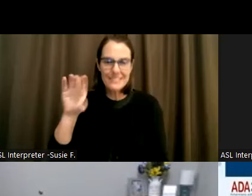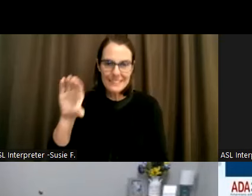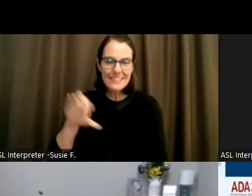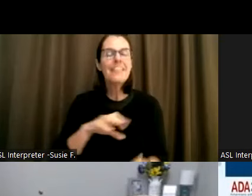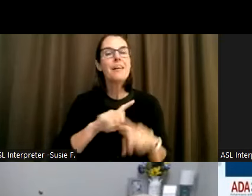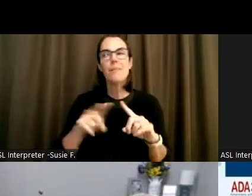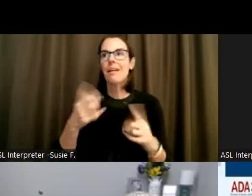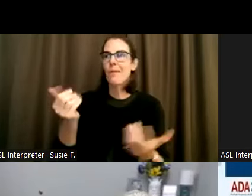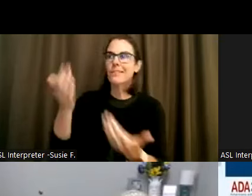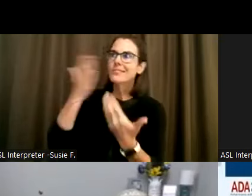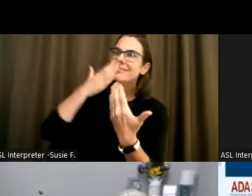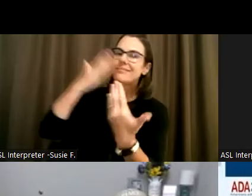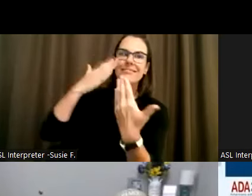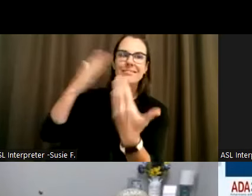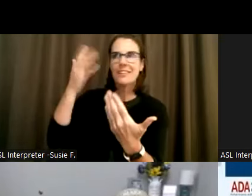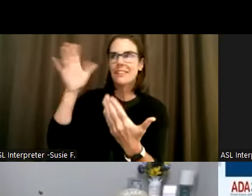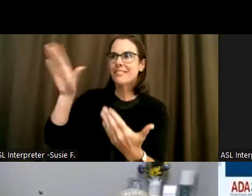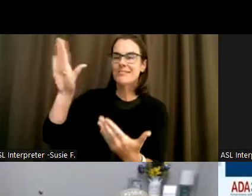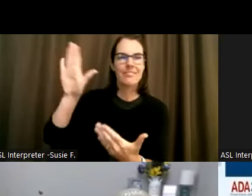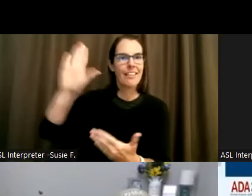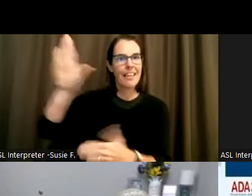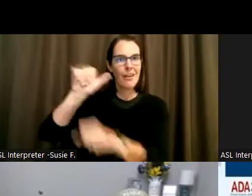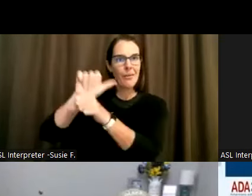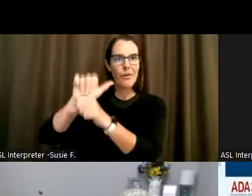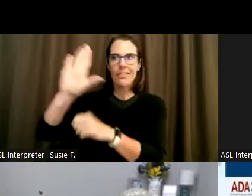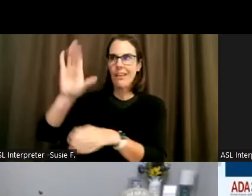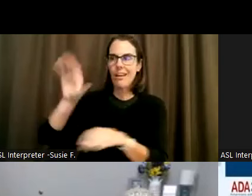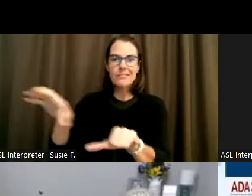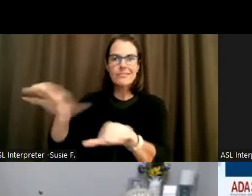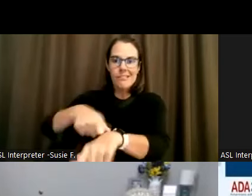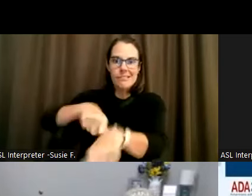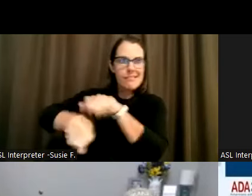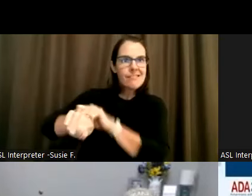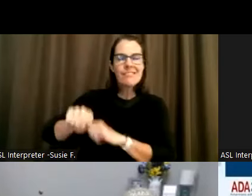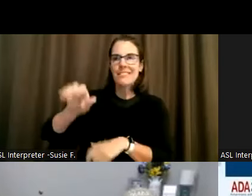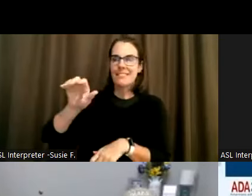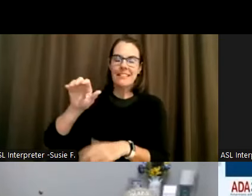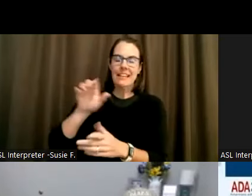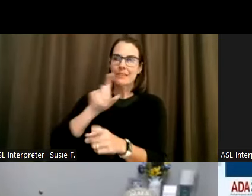all that they do and and they the great contributions to this